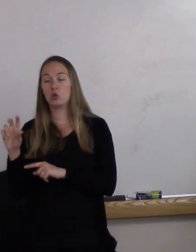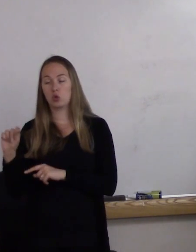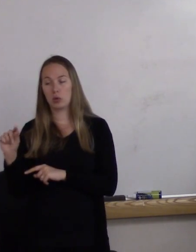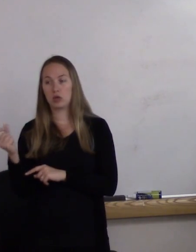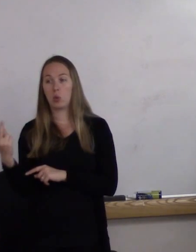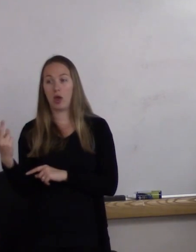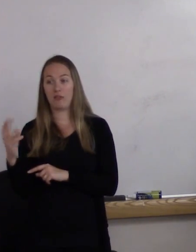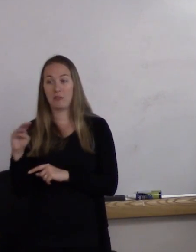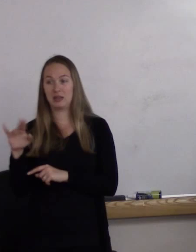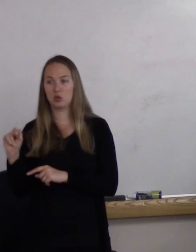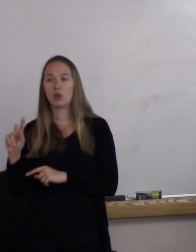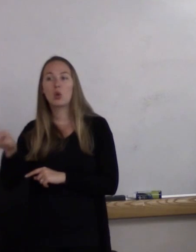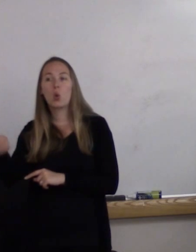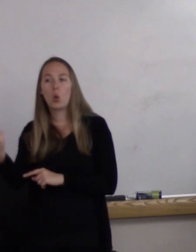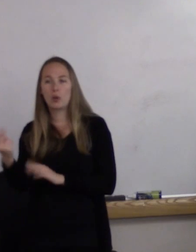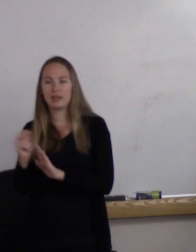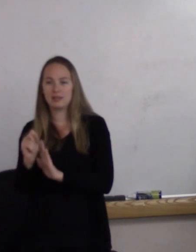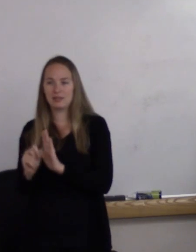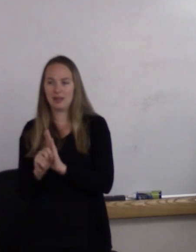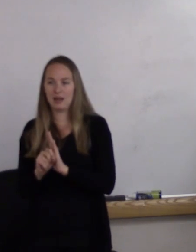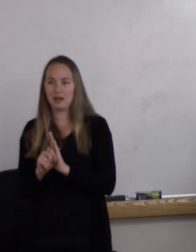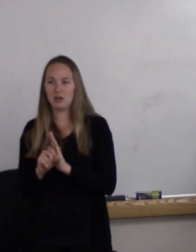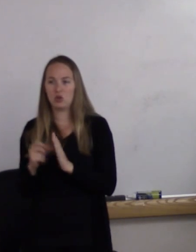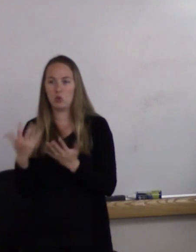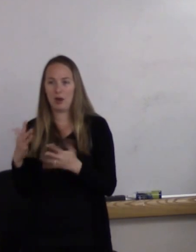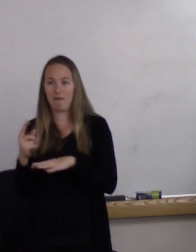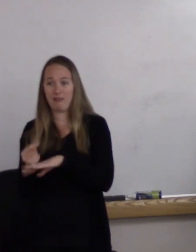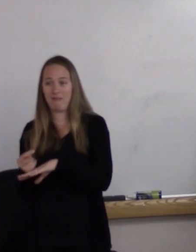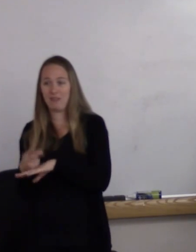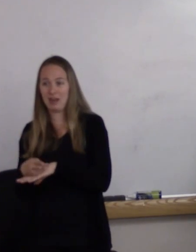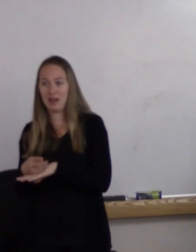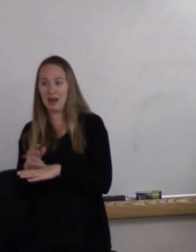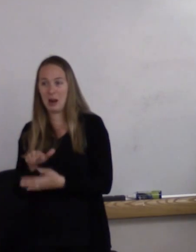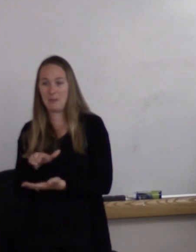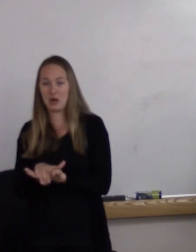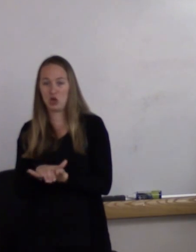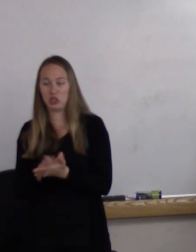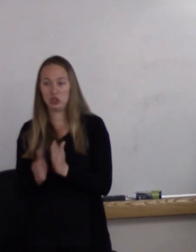which is the only state to have defeated a marriage amendment.